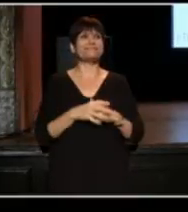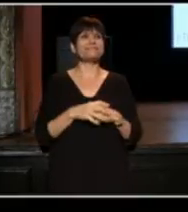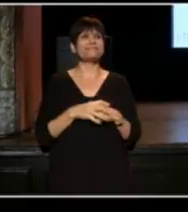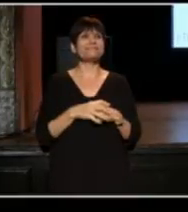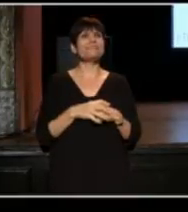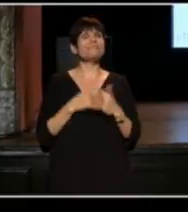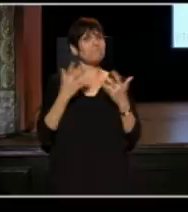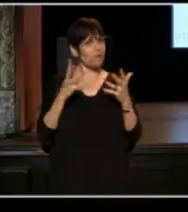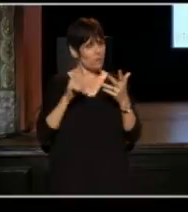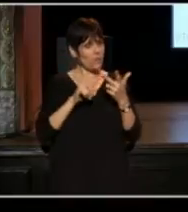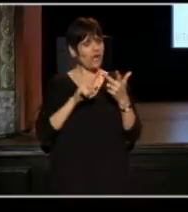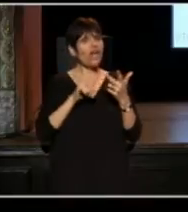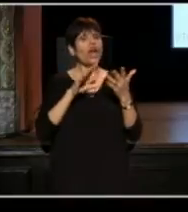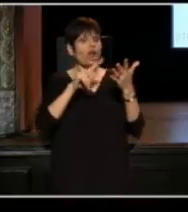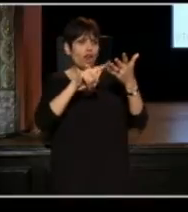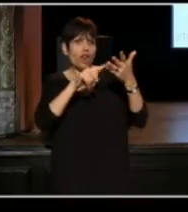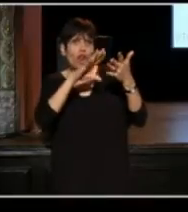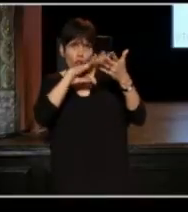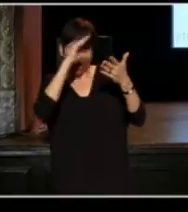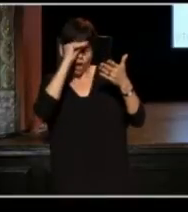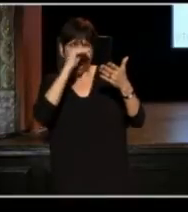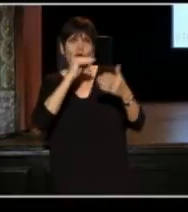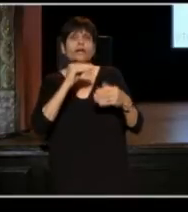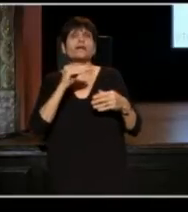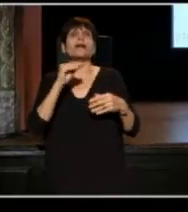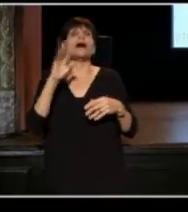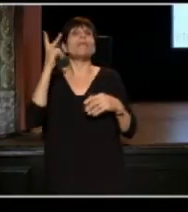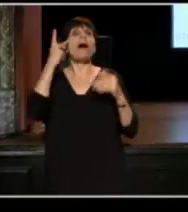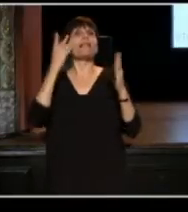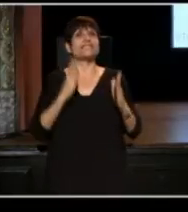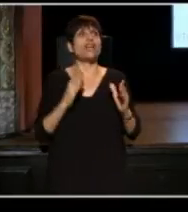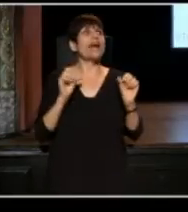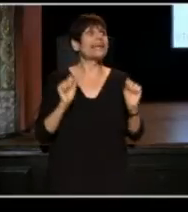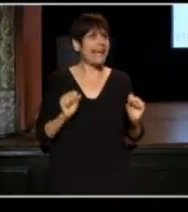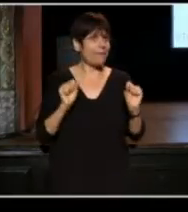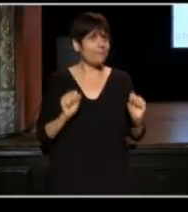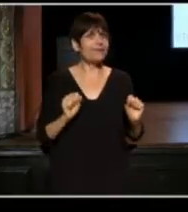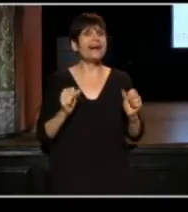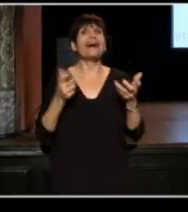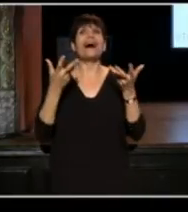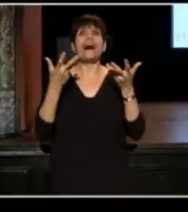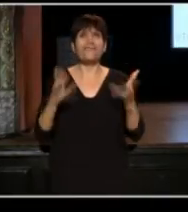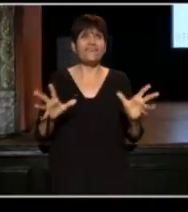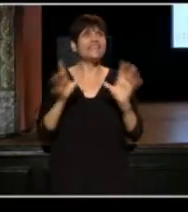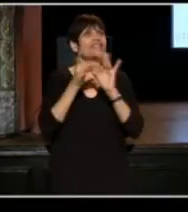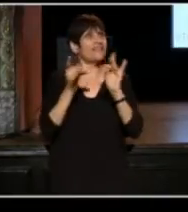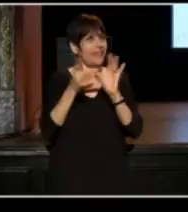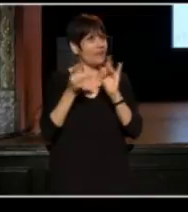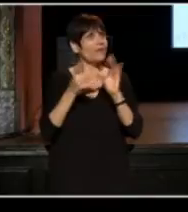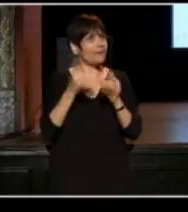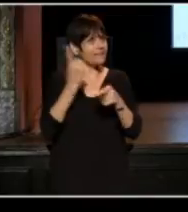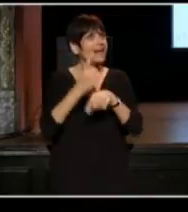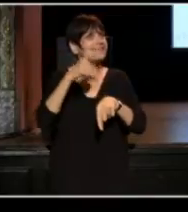We have learned that politicians are capable of finishing their remarks relatively on time